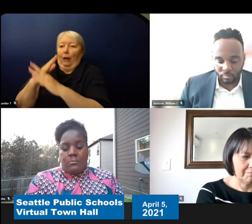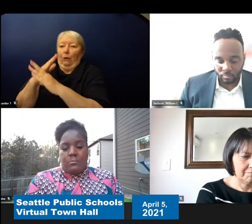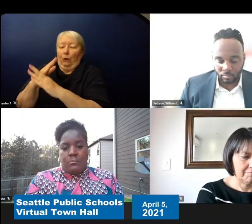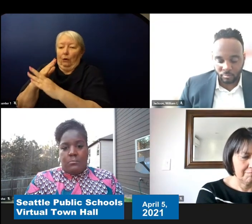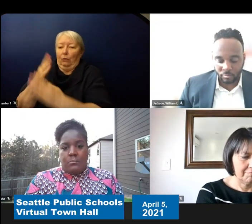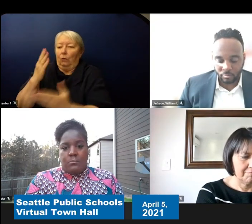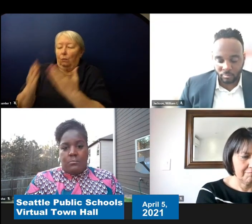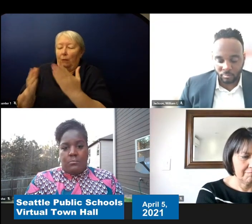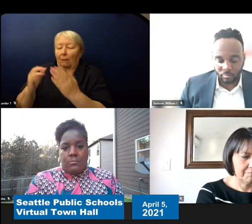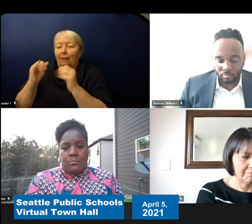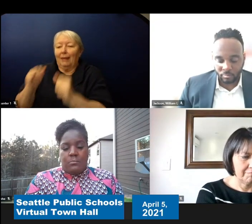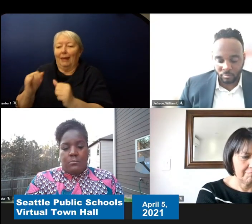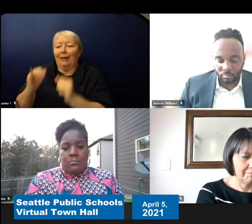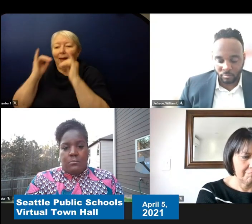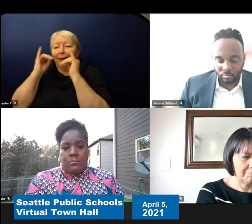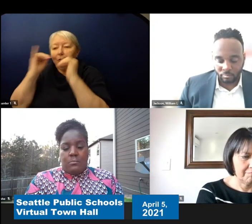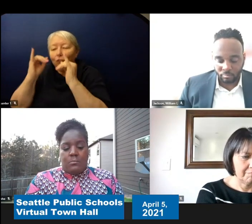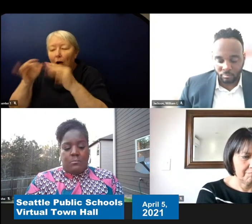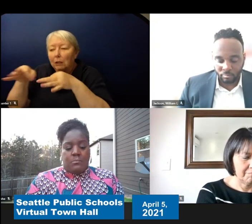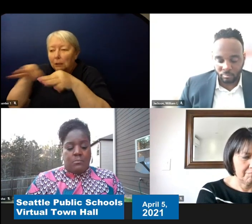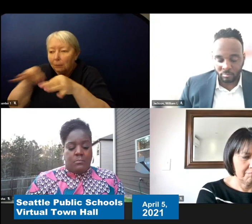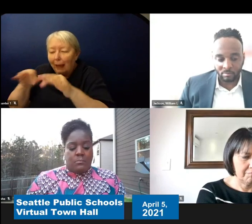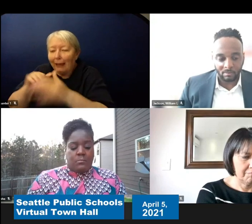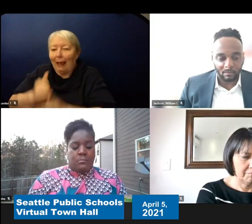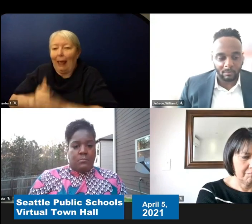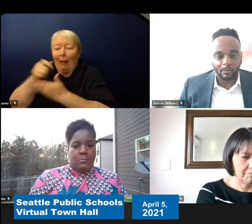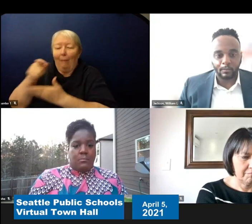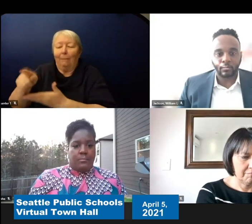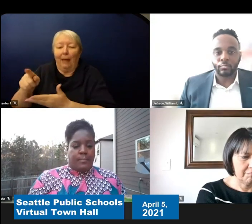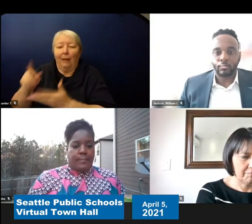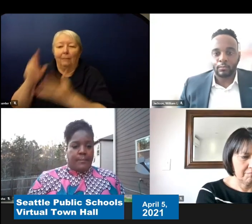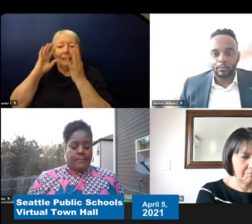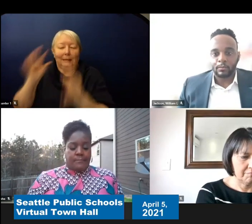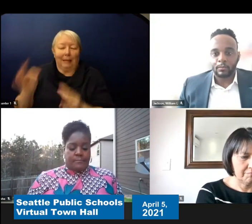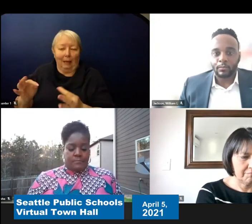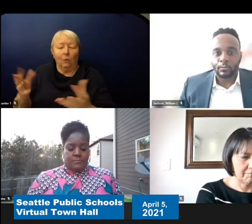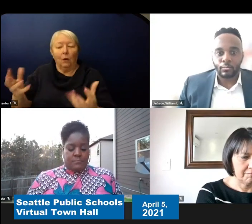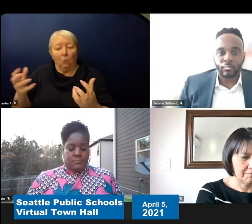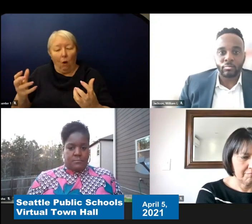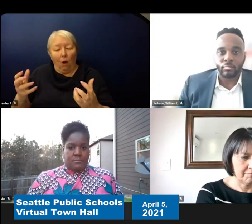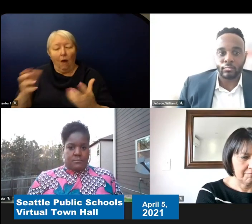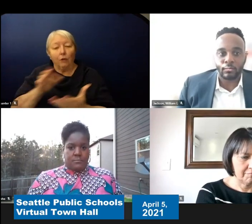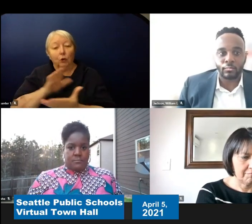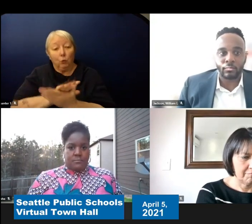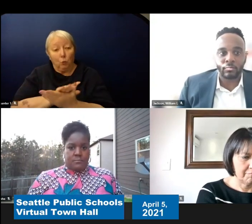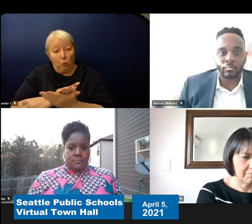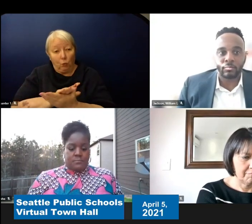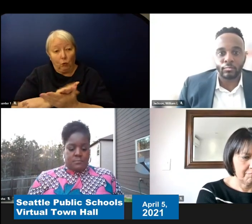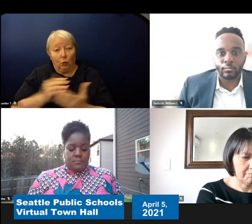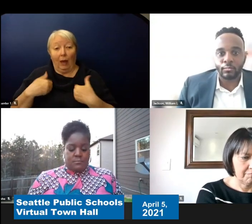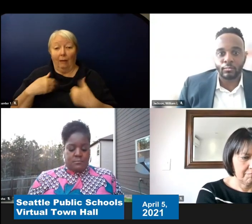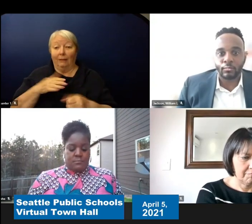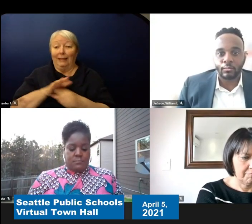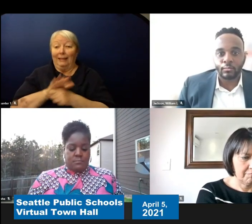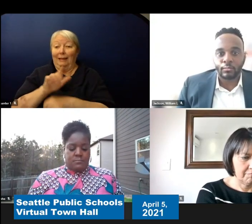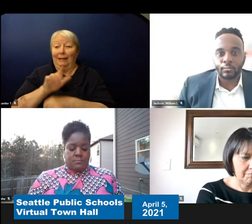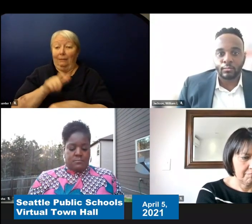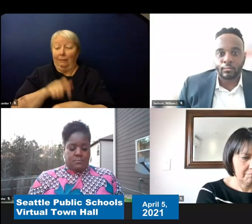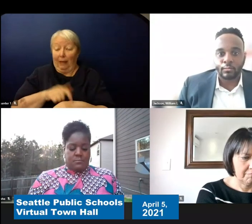And so we want to make sure that the schools have adequate time at the end of this week to really reach out to those hard-to-reach families